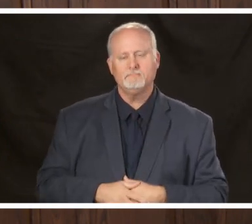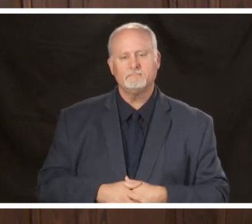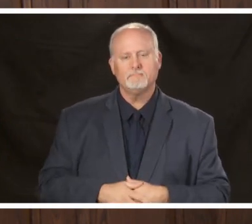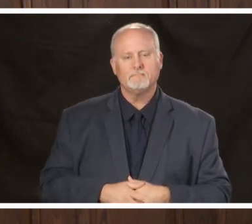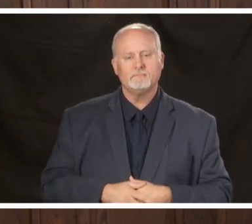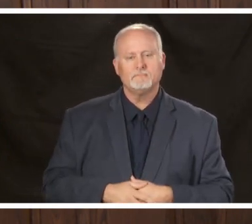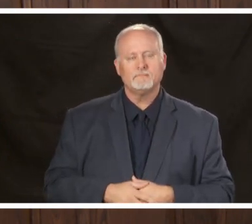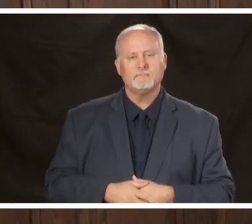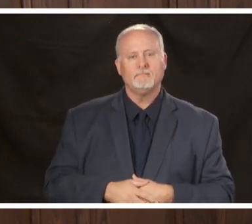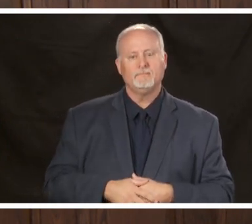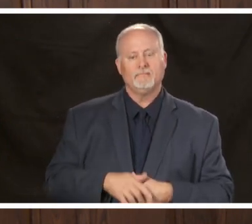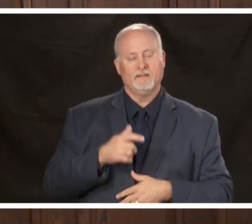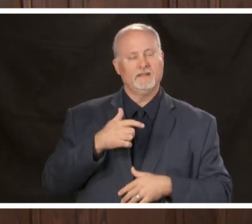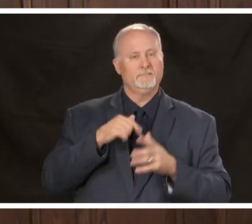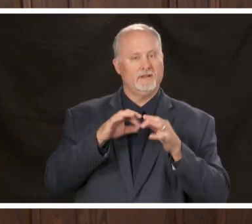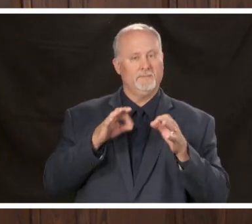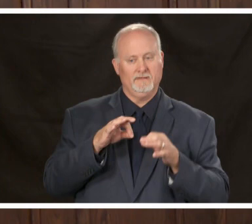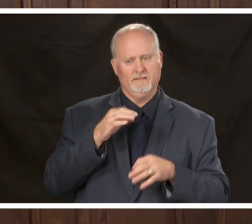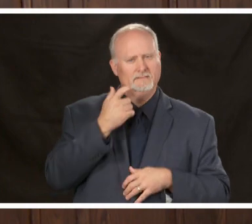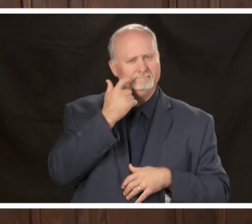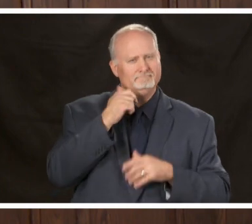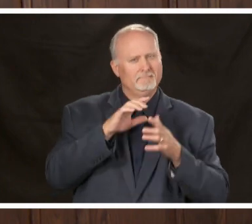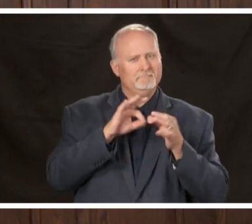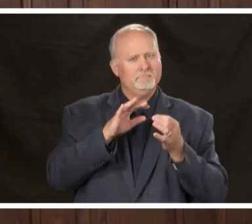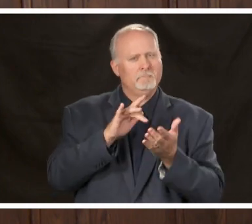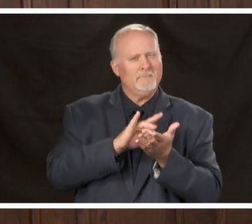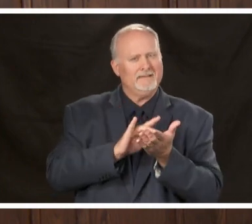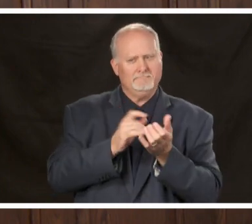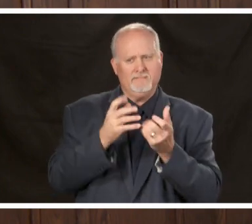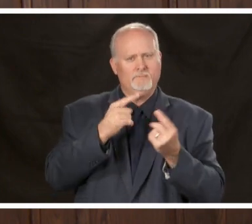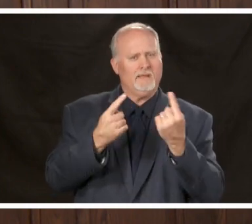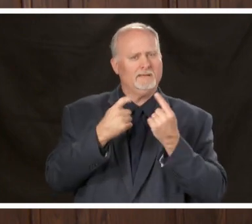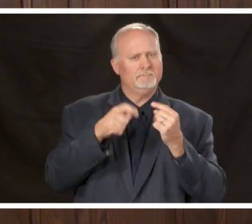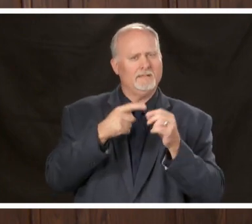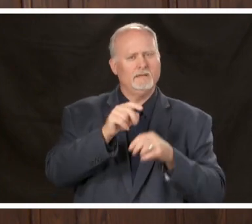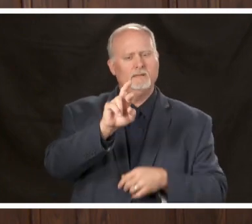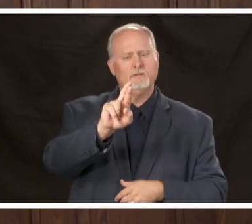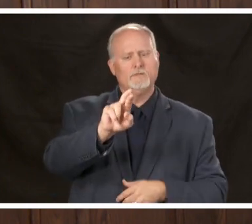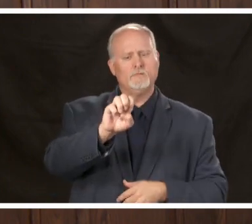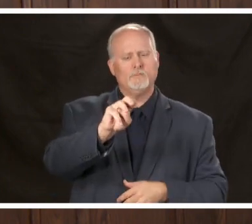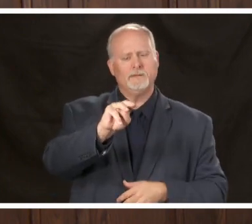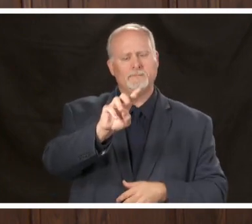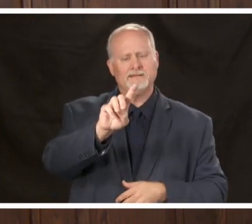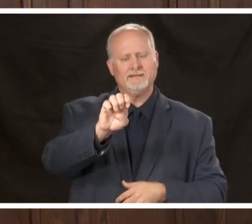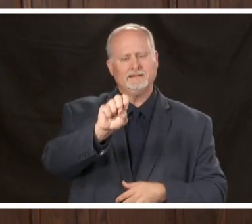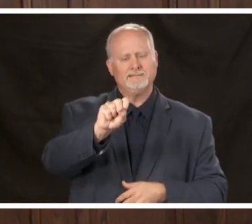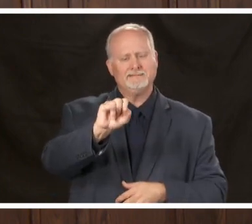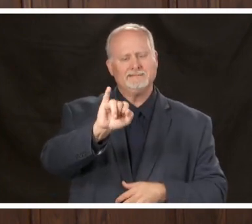this medication that a lot of you have asked about called REM des aveer REM d